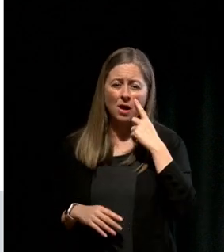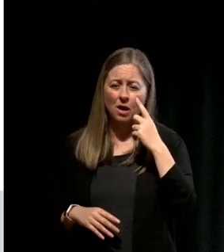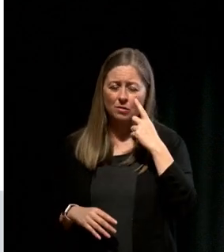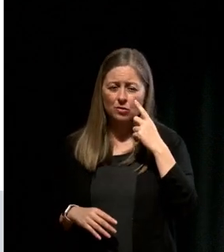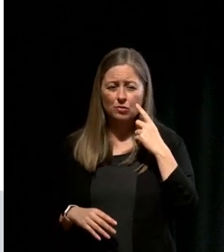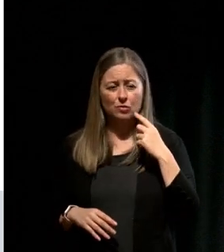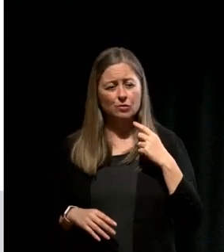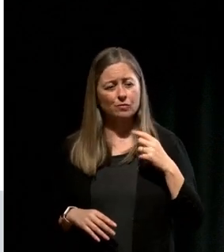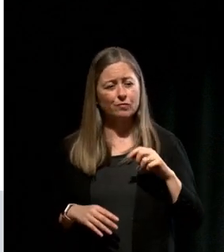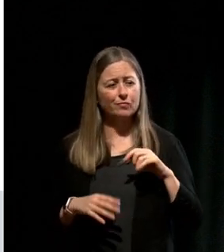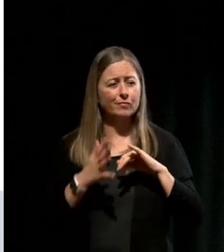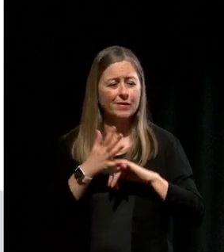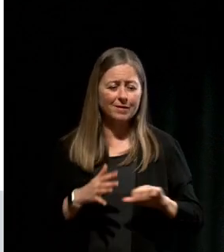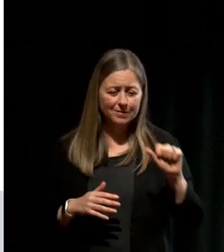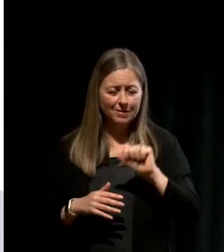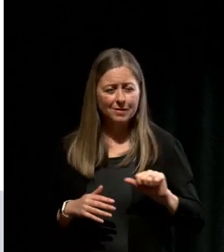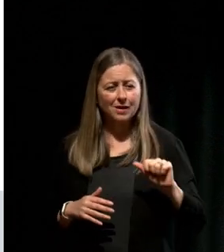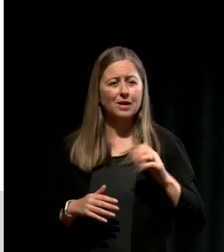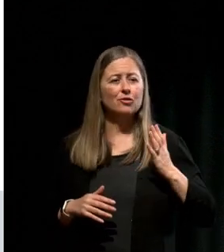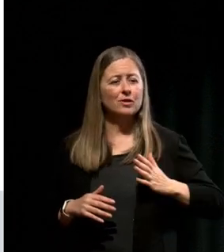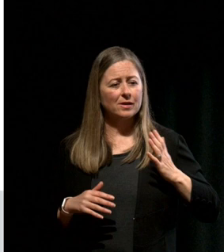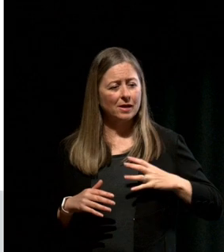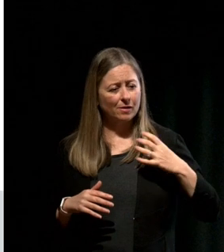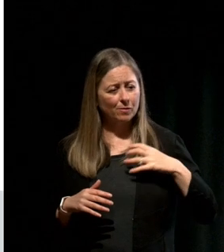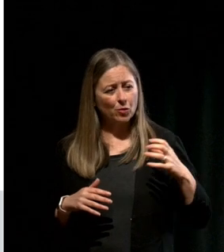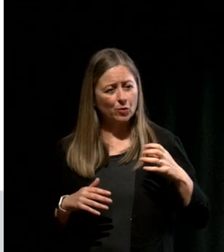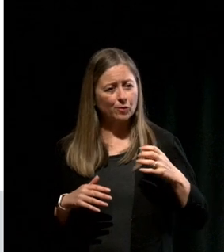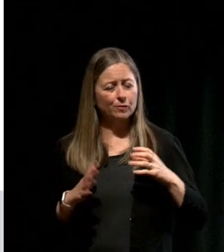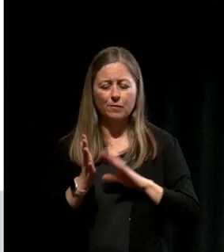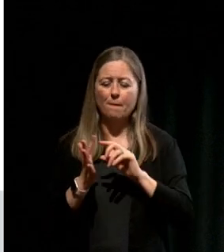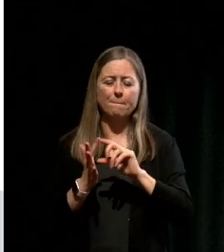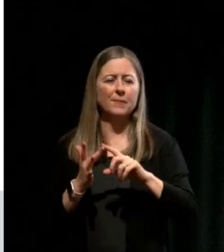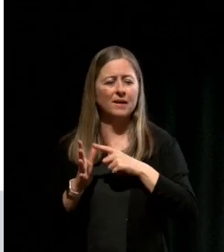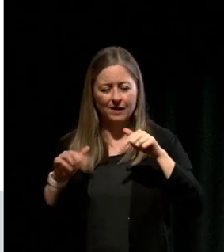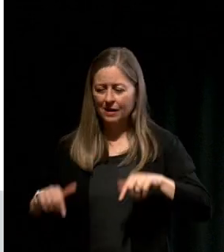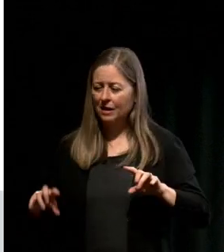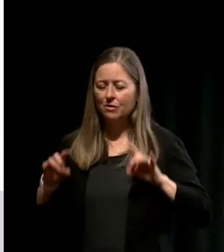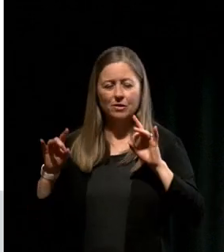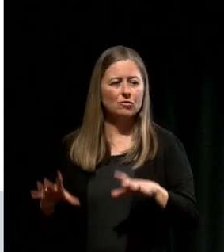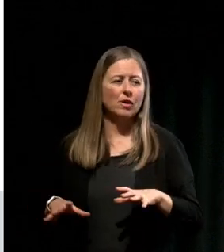up more space but not represented in the media in Australia that was very very white even